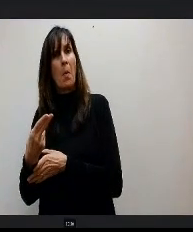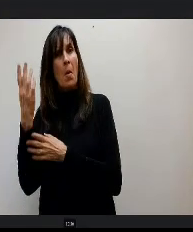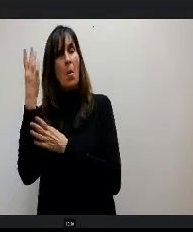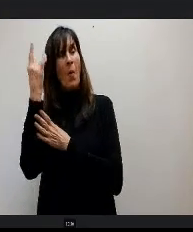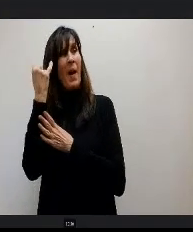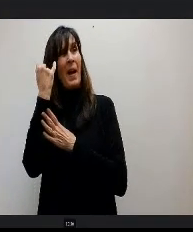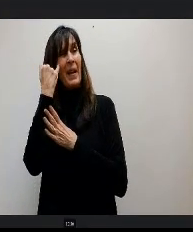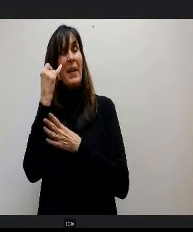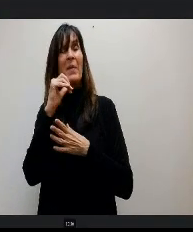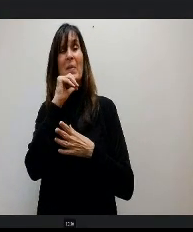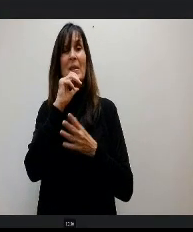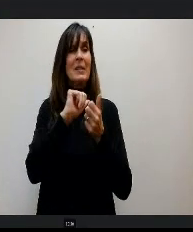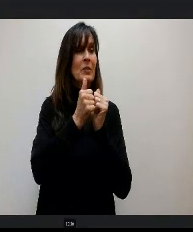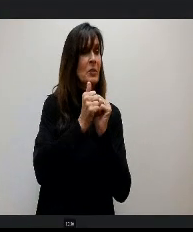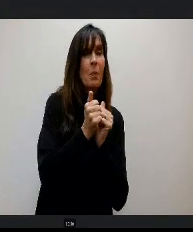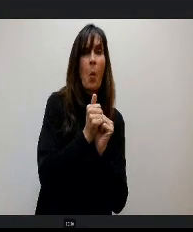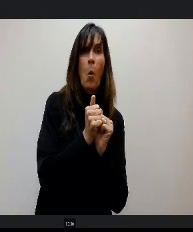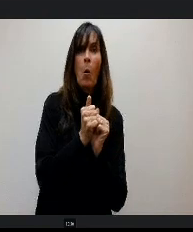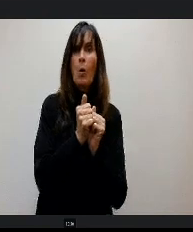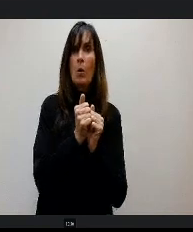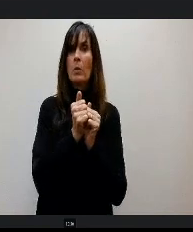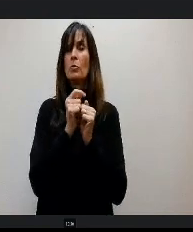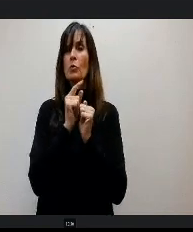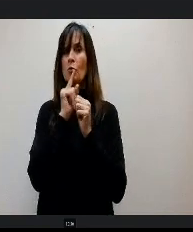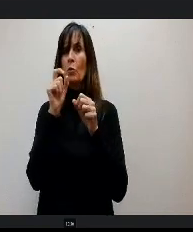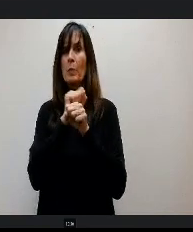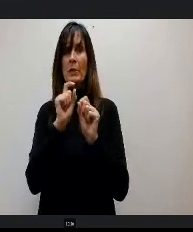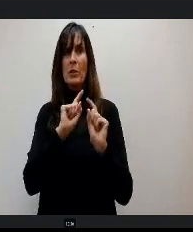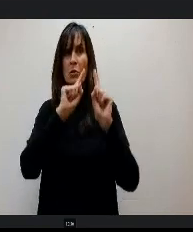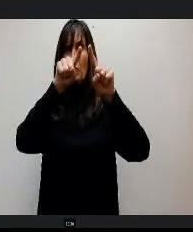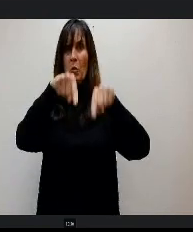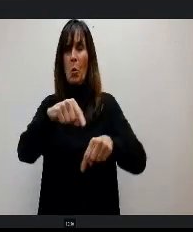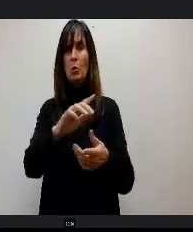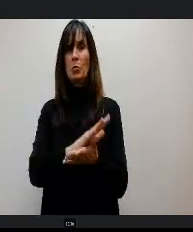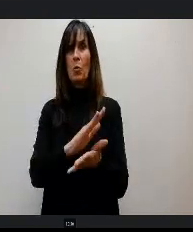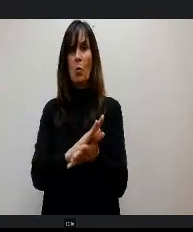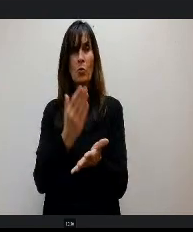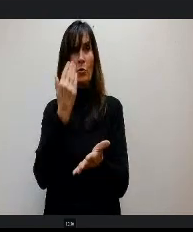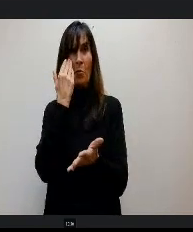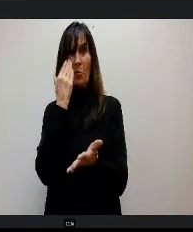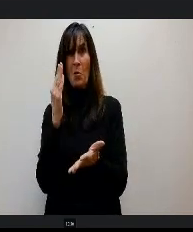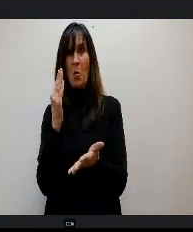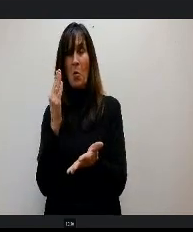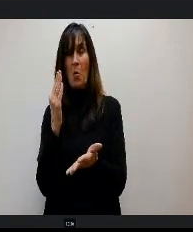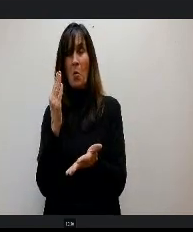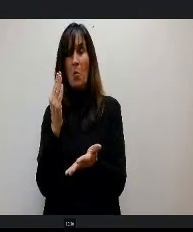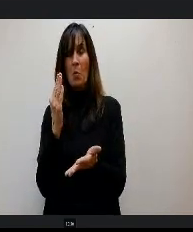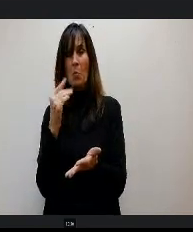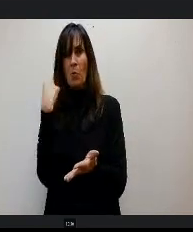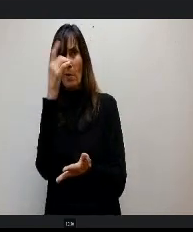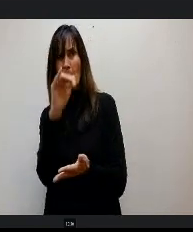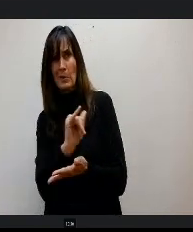something where you would intentionally go to another school, to the district, you don't really know what that looks like. So everyone was kind of on the